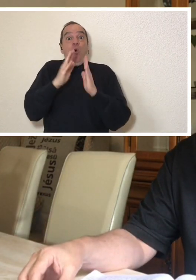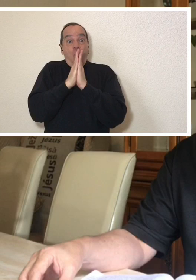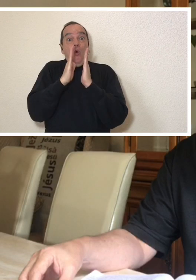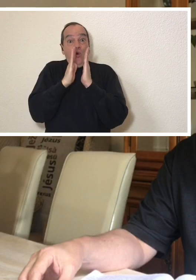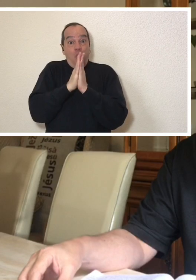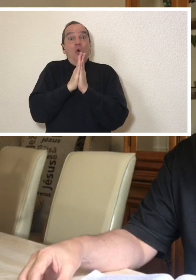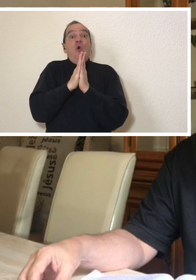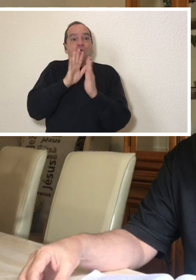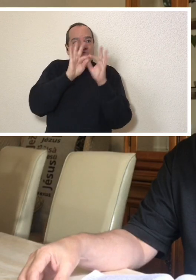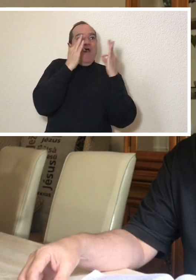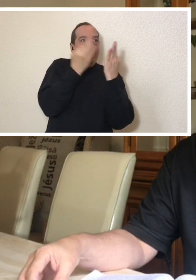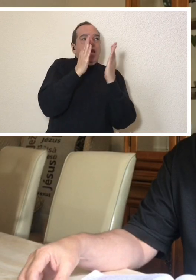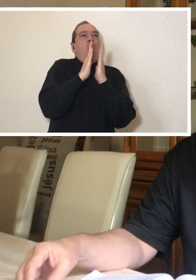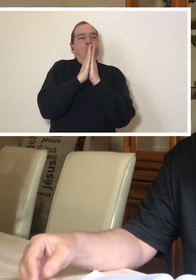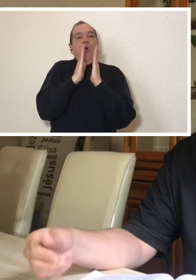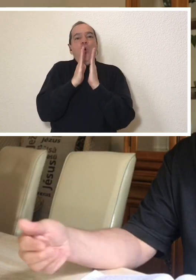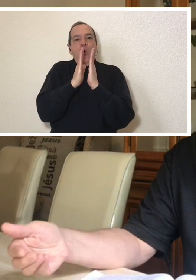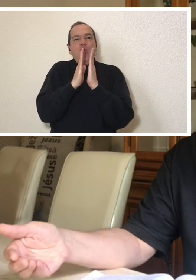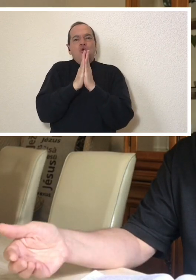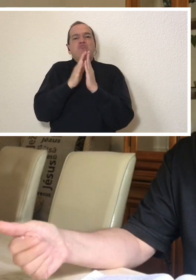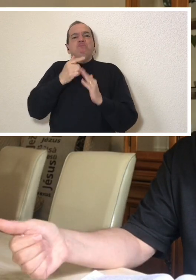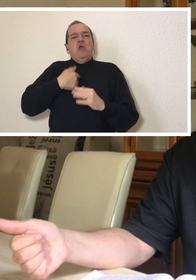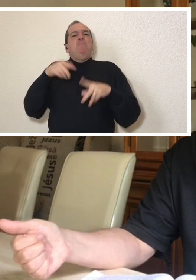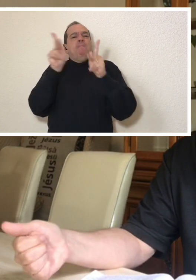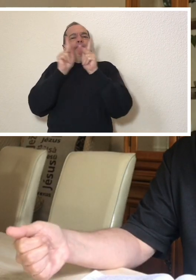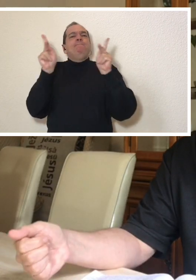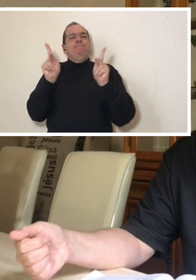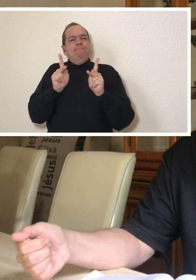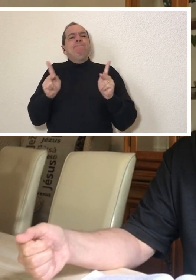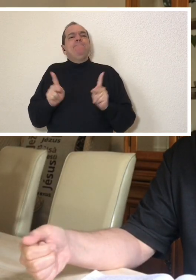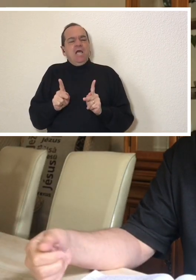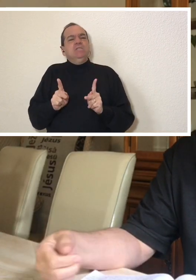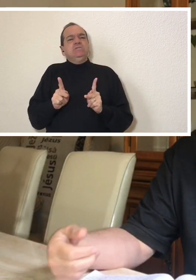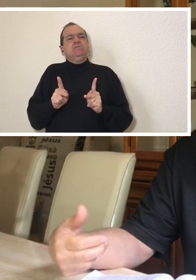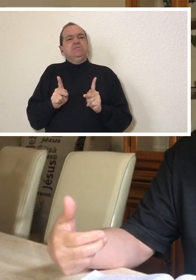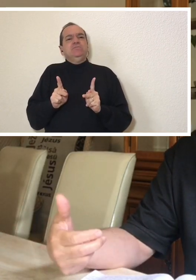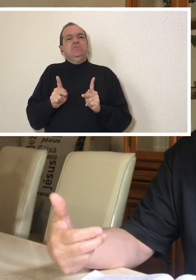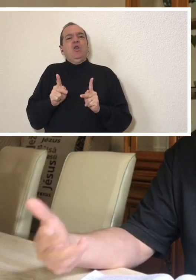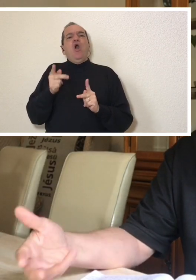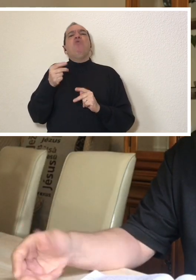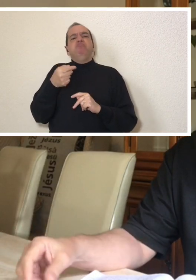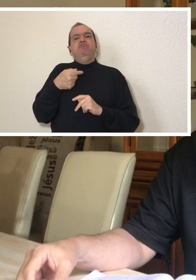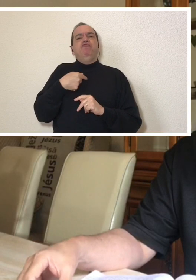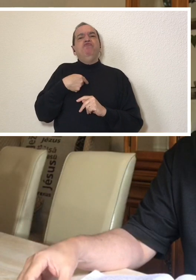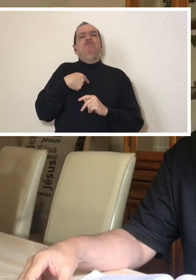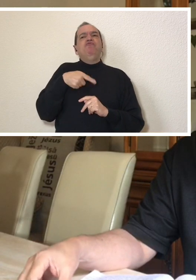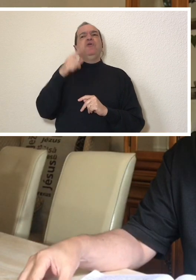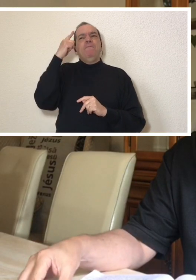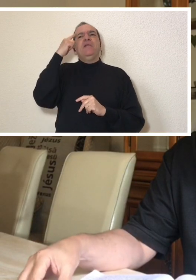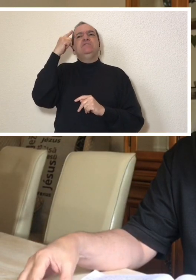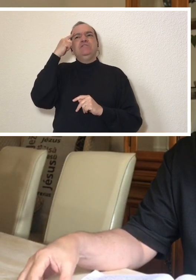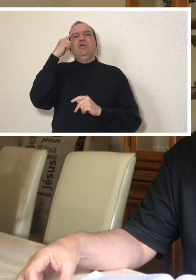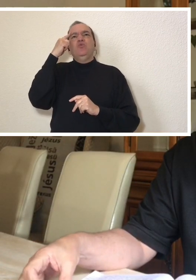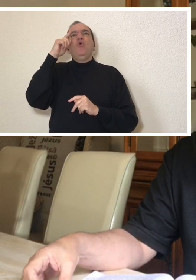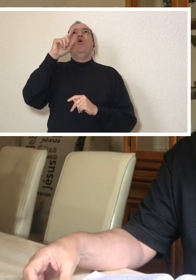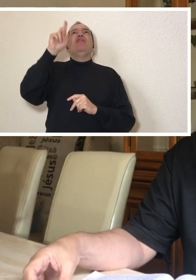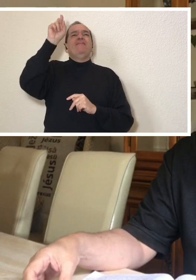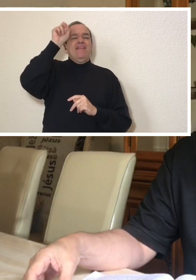my family and I had a supernatural peace during all this process